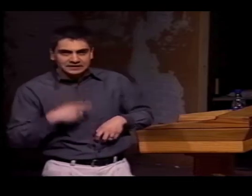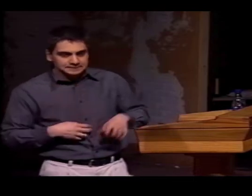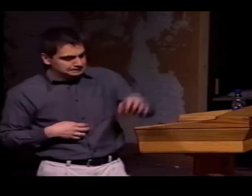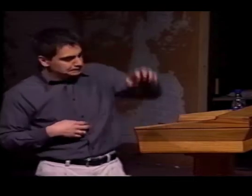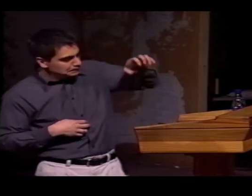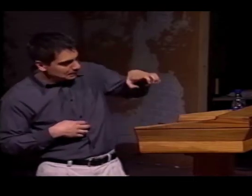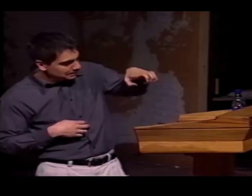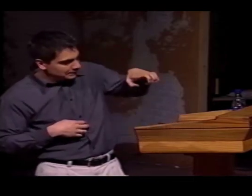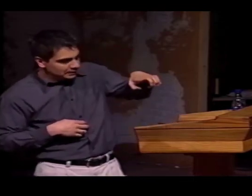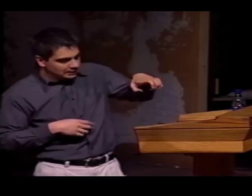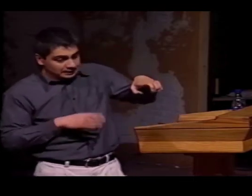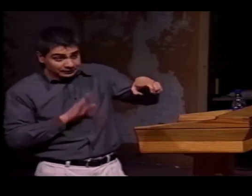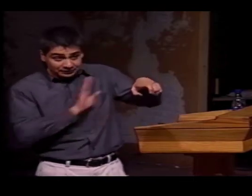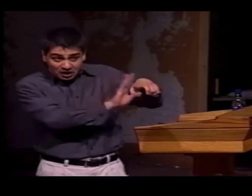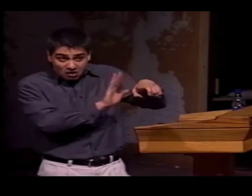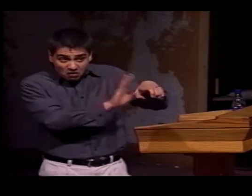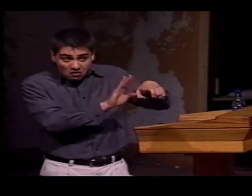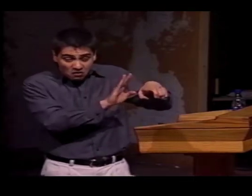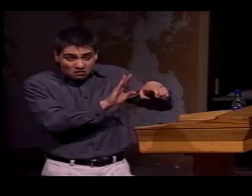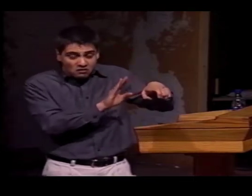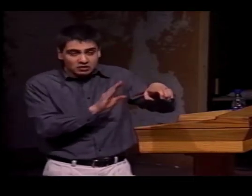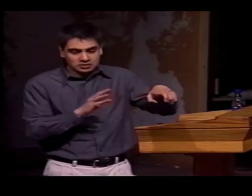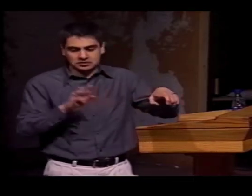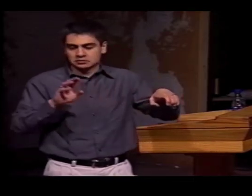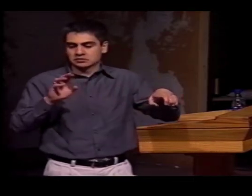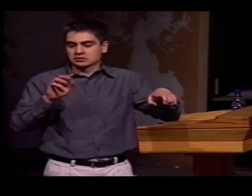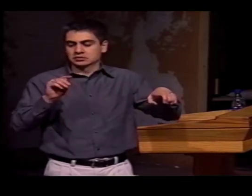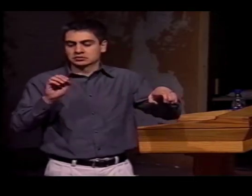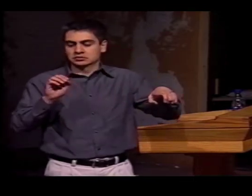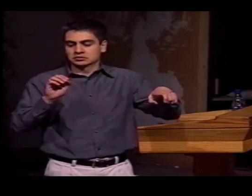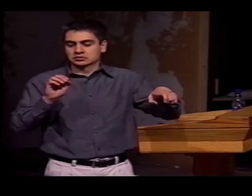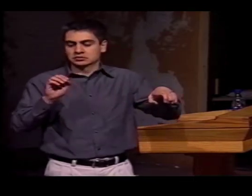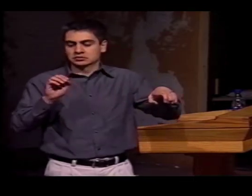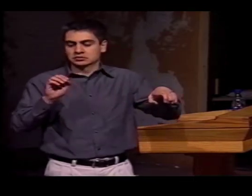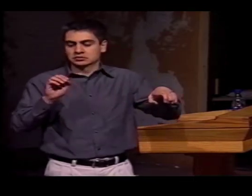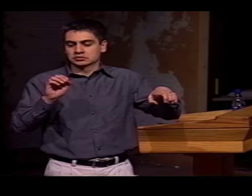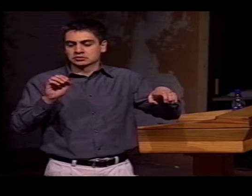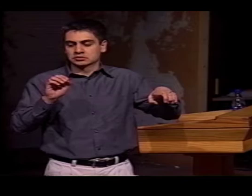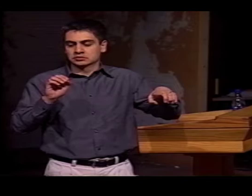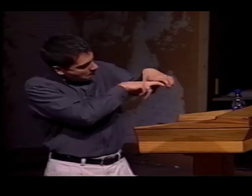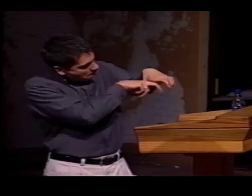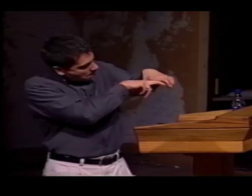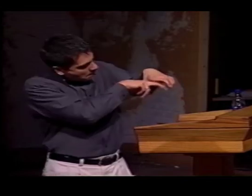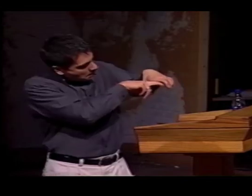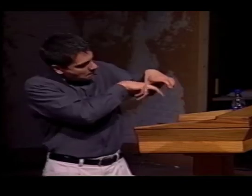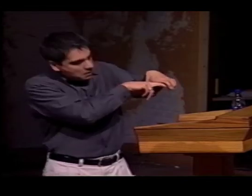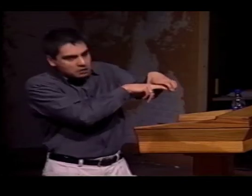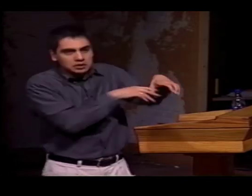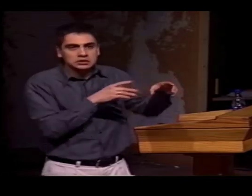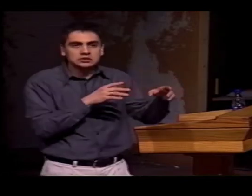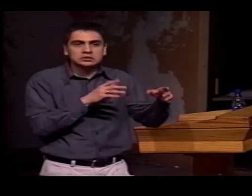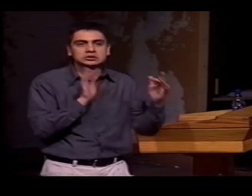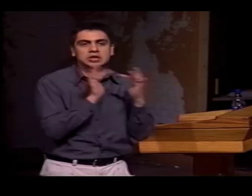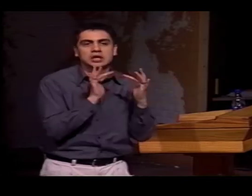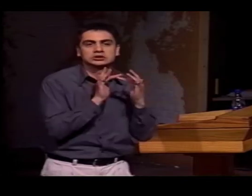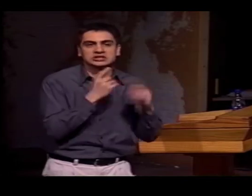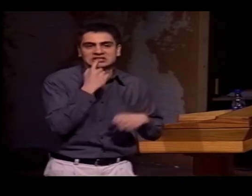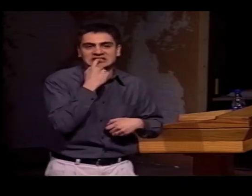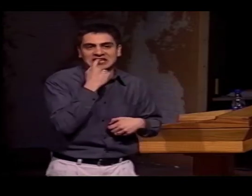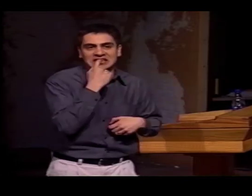IF I WAS TRYING TO EXPLAIN THIS, I WOULD SHOW YOU WHERE THEIR TONGUE AND THEIR TEETH GO TO PRODUCE THE LETTER.